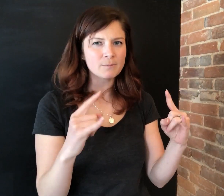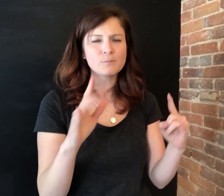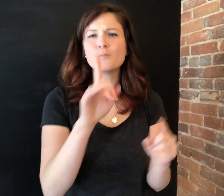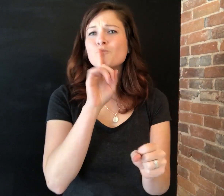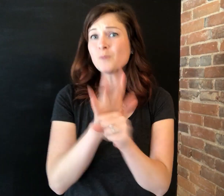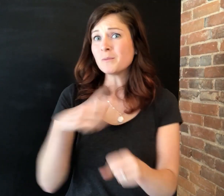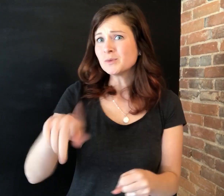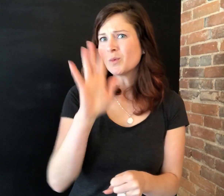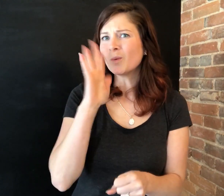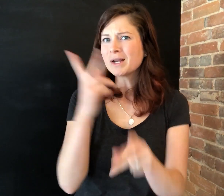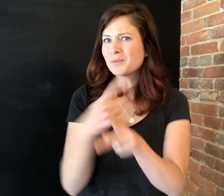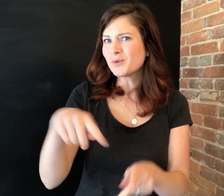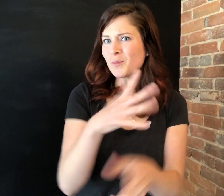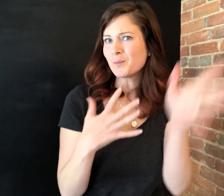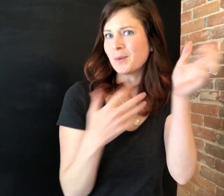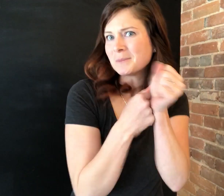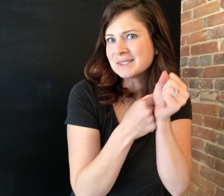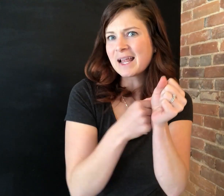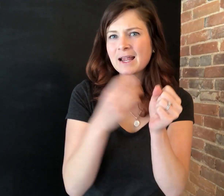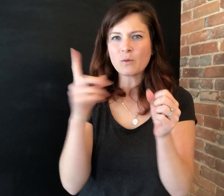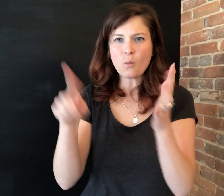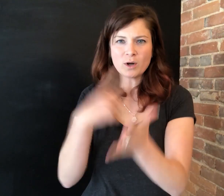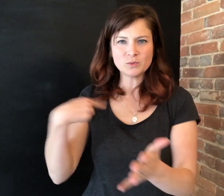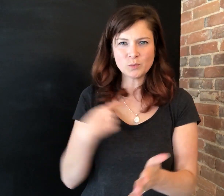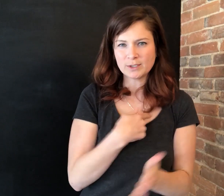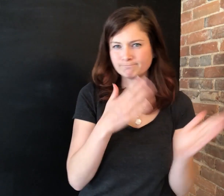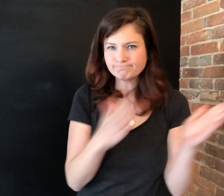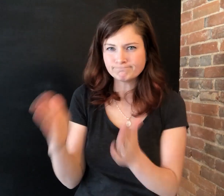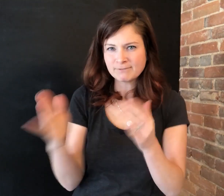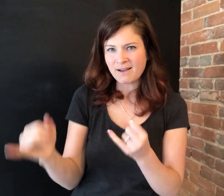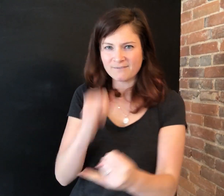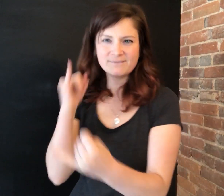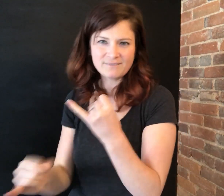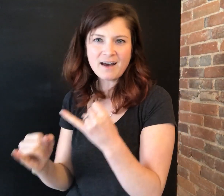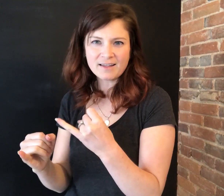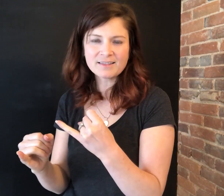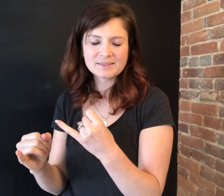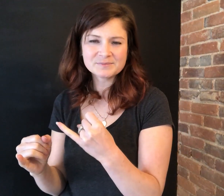We will definitely share updates when we have finalized our plans.